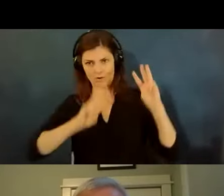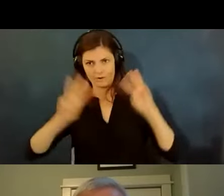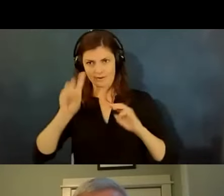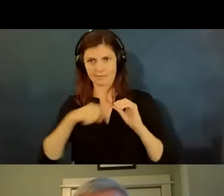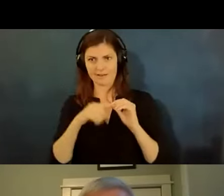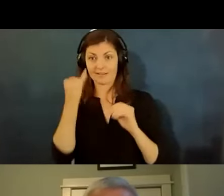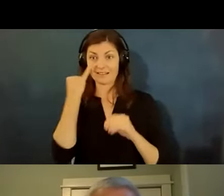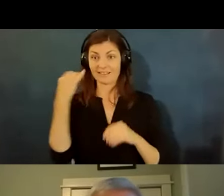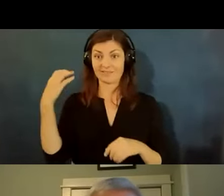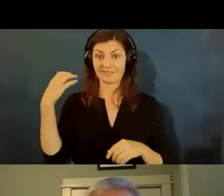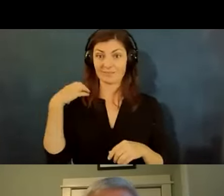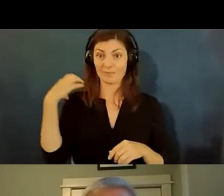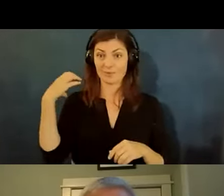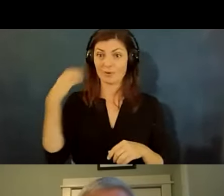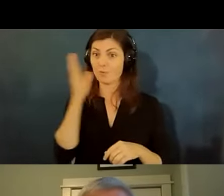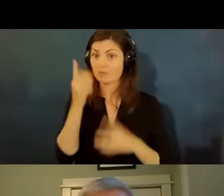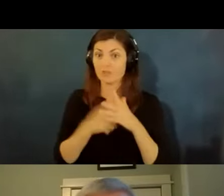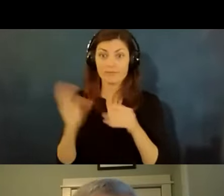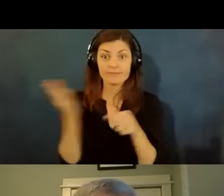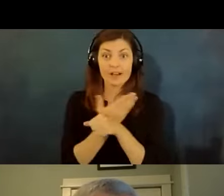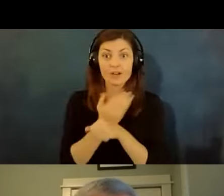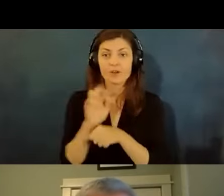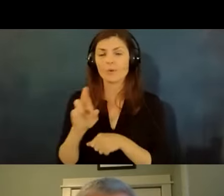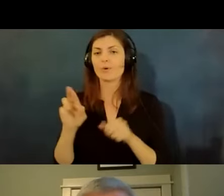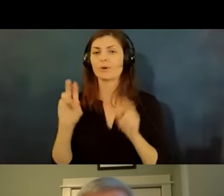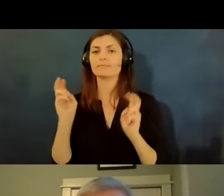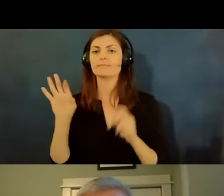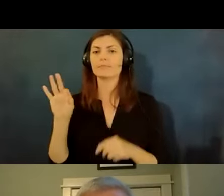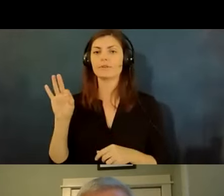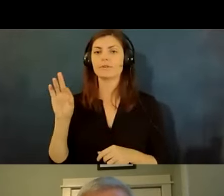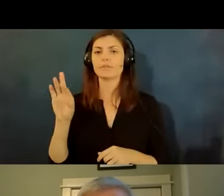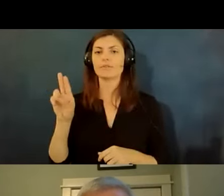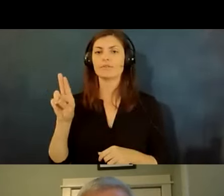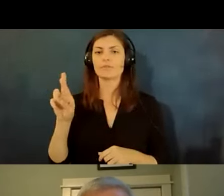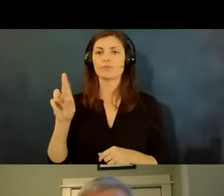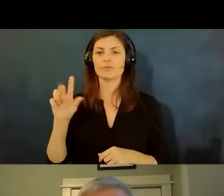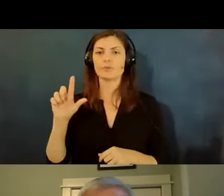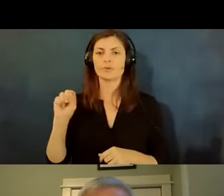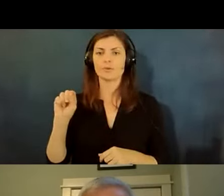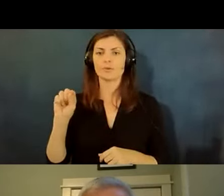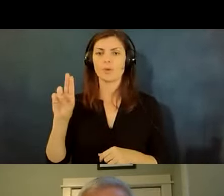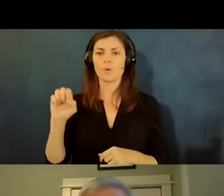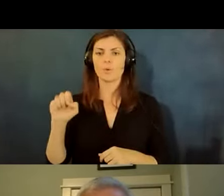furloughing or firing or taking other action against people because they know they have